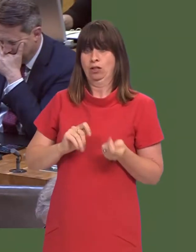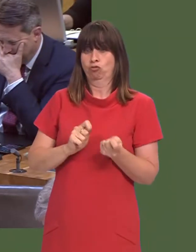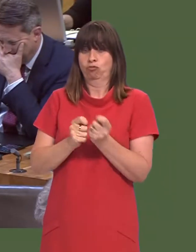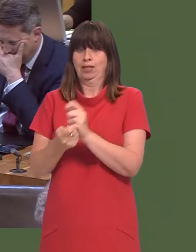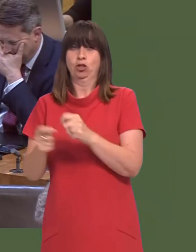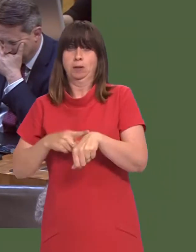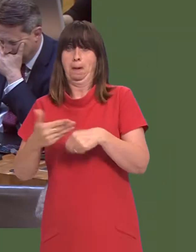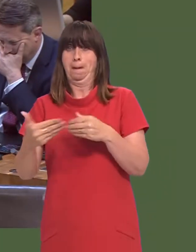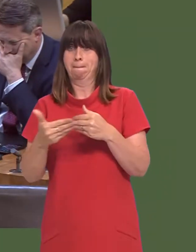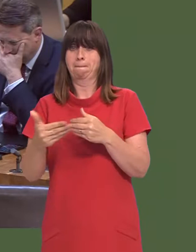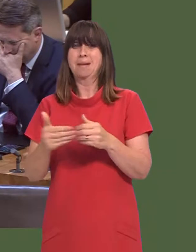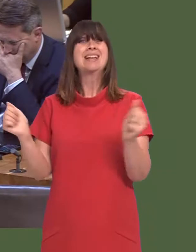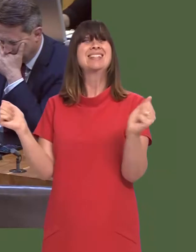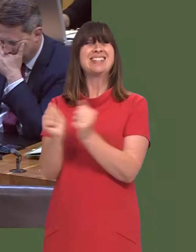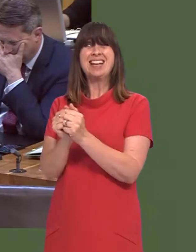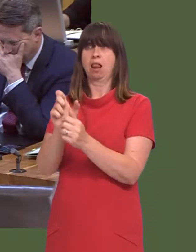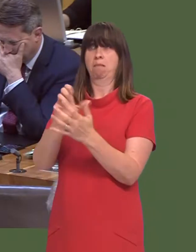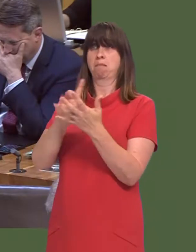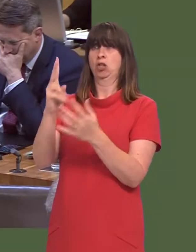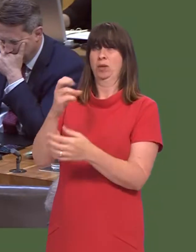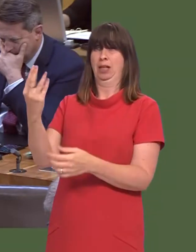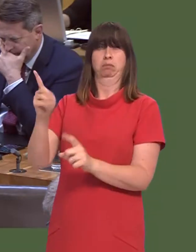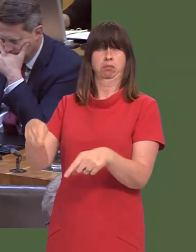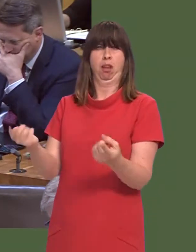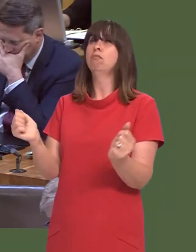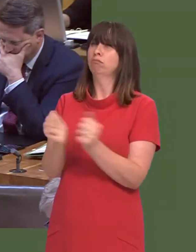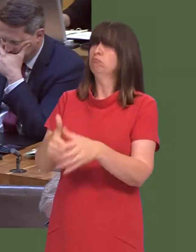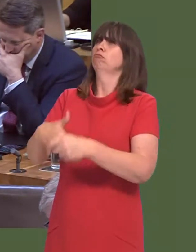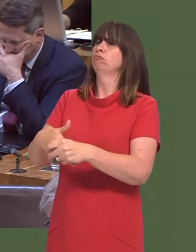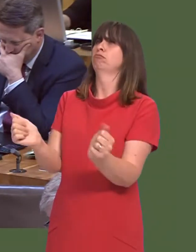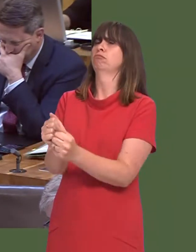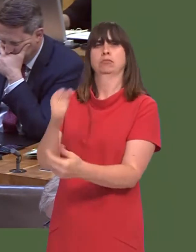transitional period, because thereís not going to be a deal by March 2019. Nobody, surely, can believe that, givenó.